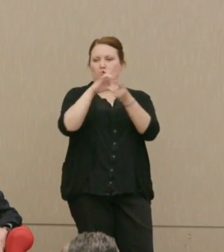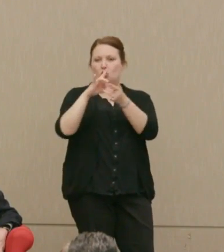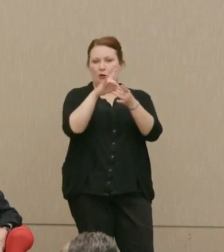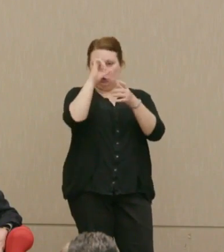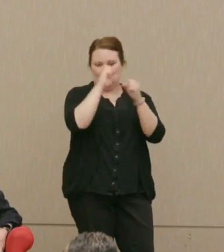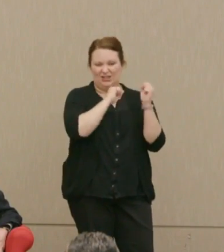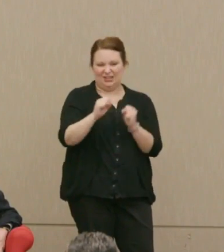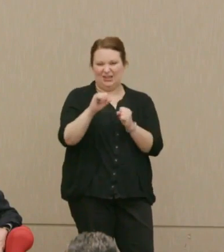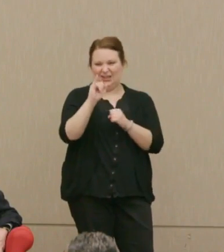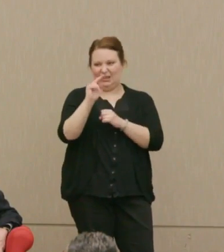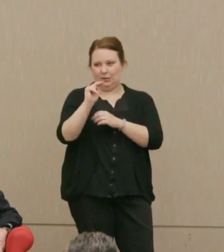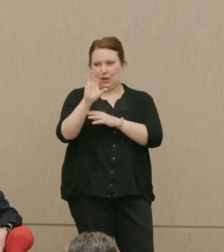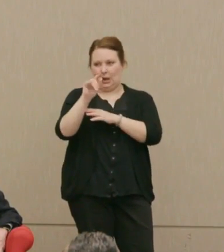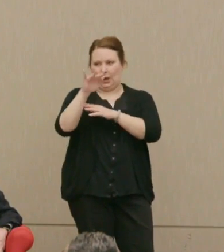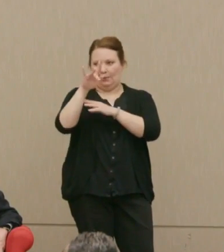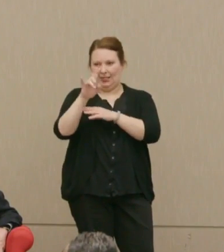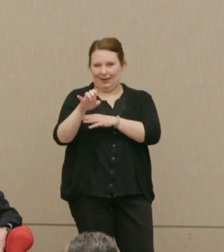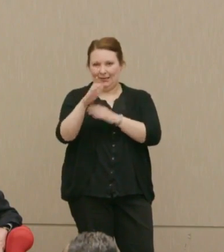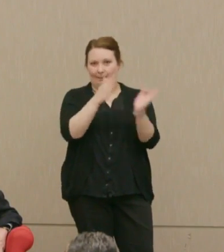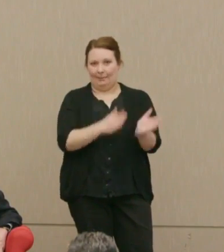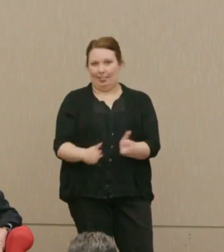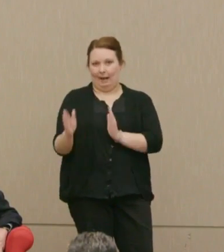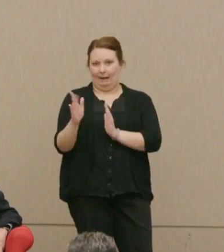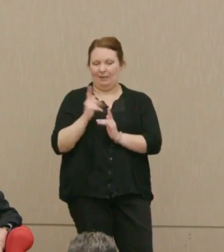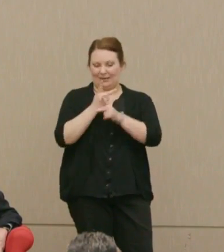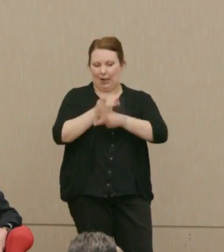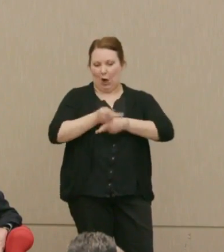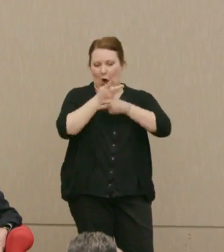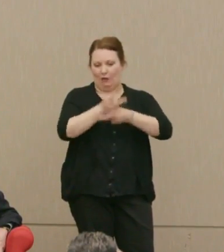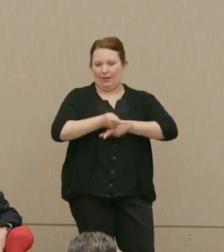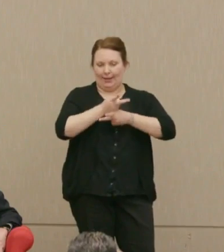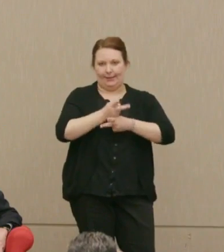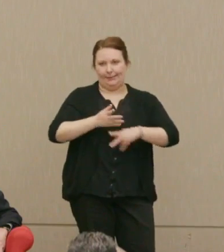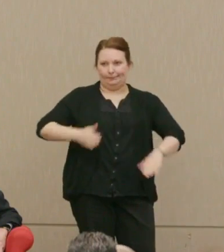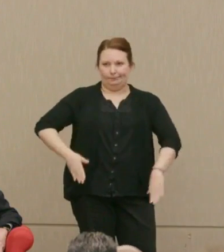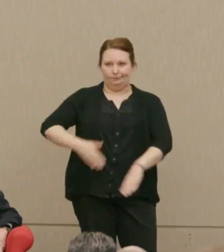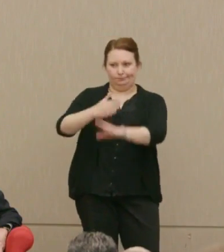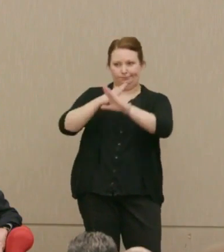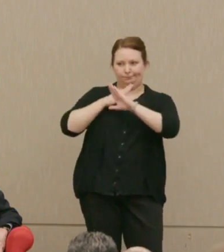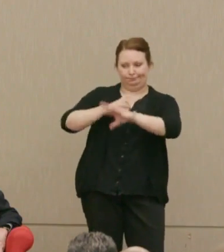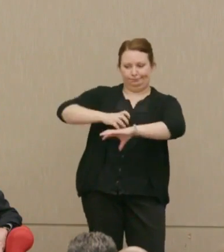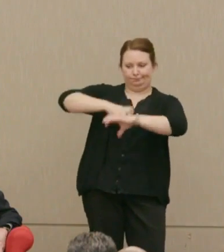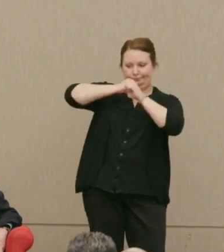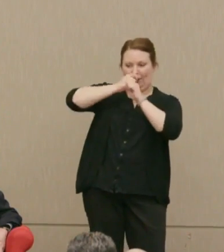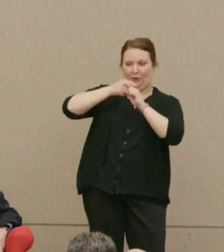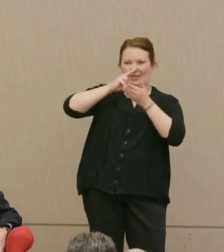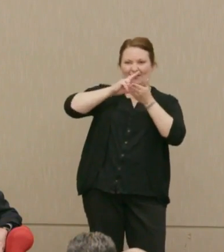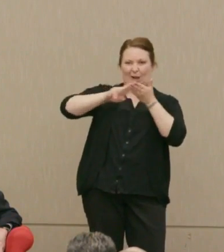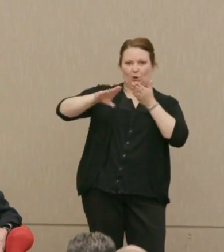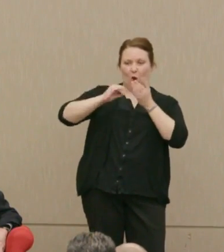Capabilities Plan, which was carefully kept out of view of the Secretary of Defense, and